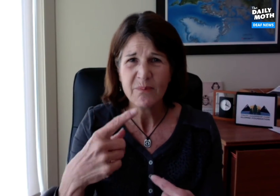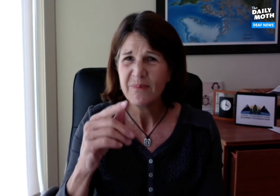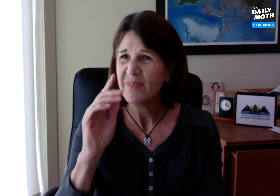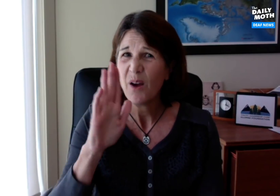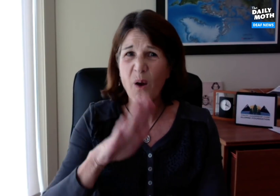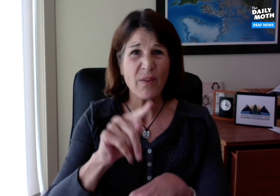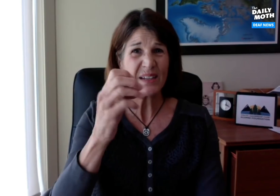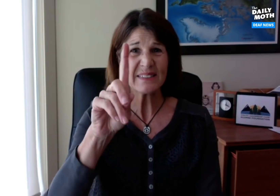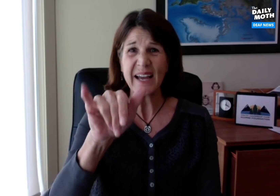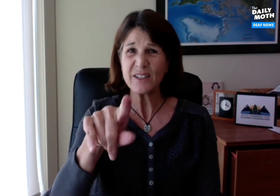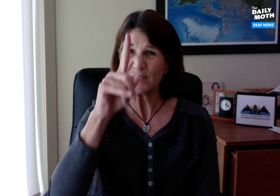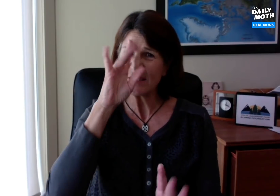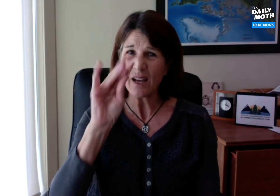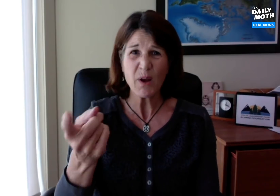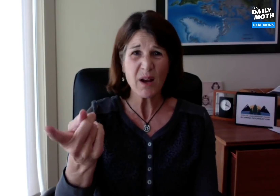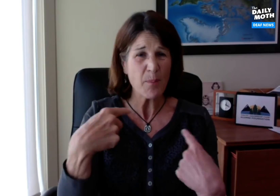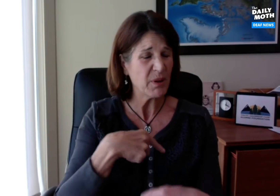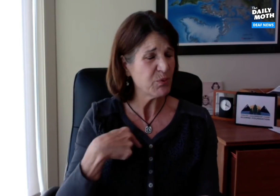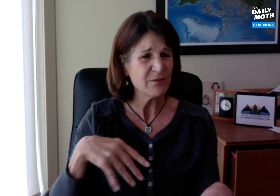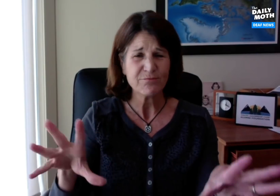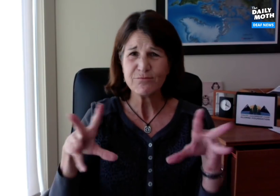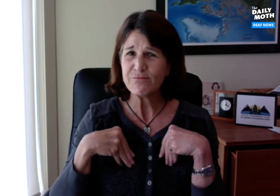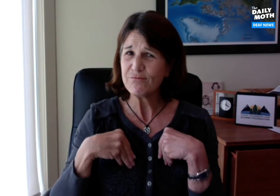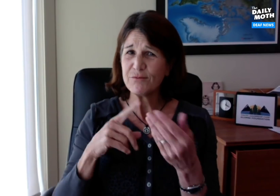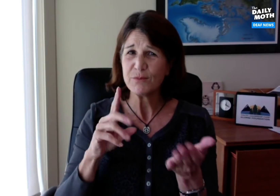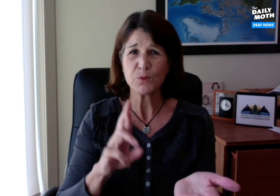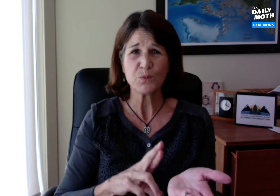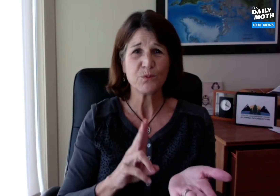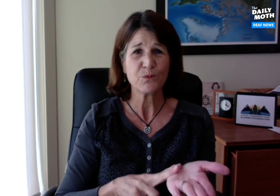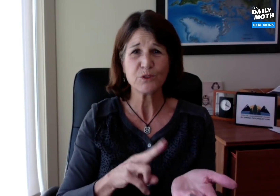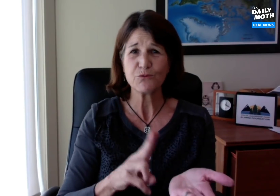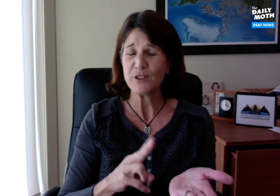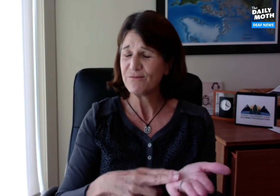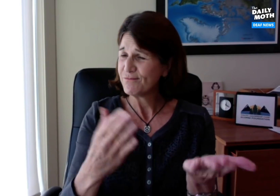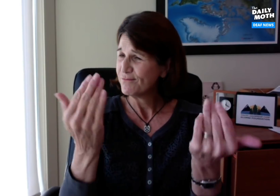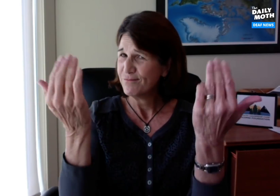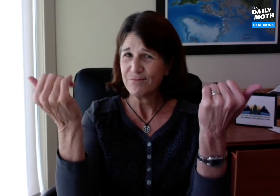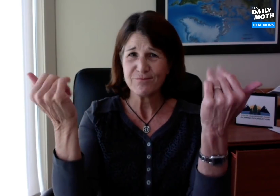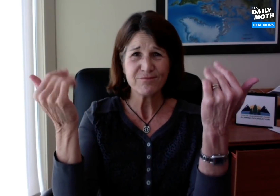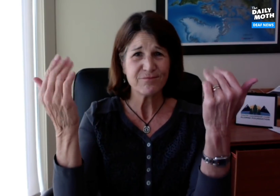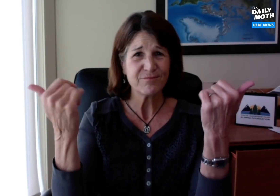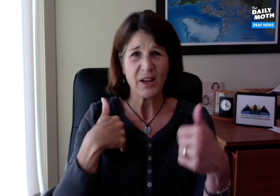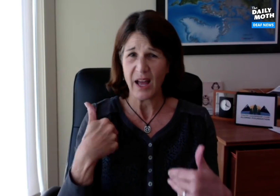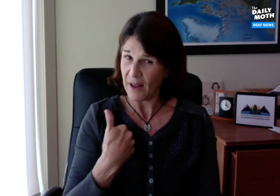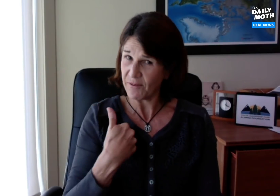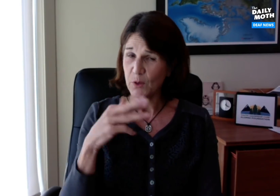Even on that day, if you decide to come, we'll accept registration. Come and join us!